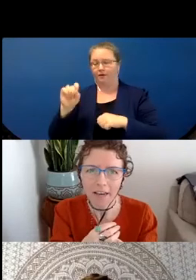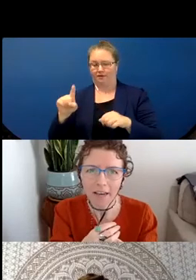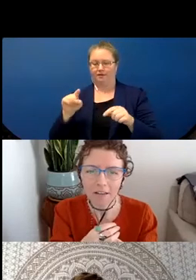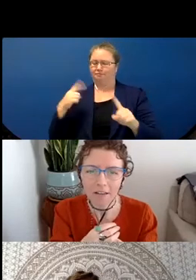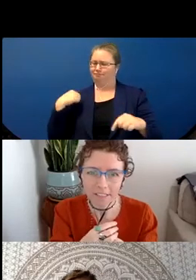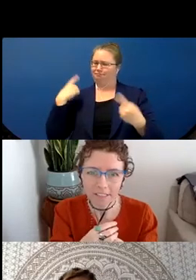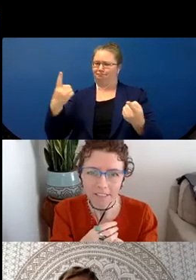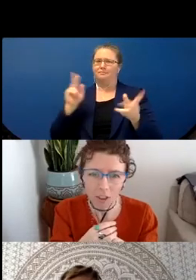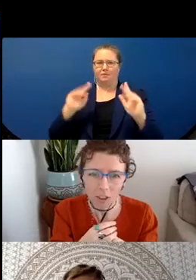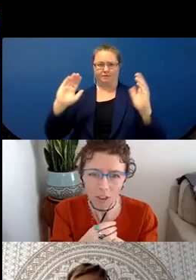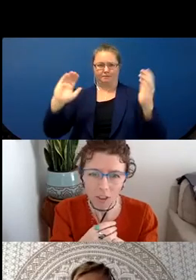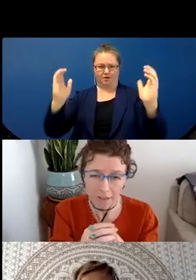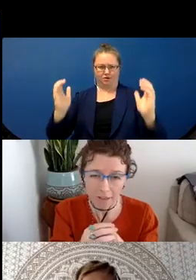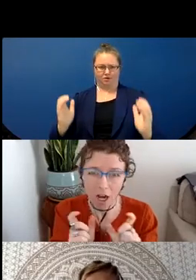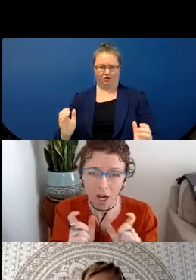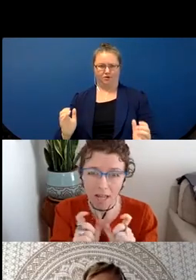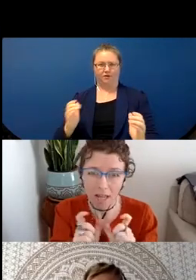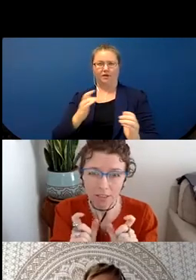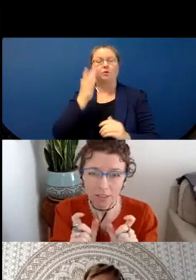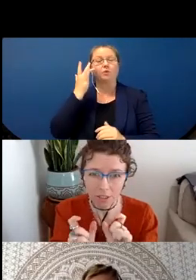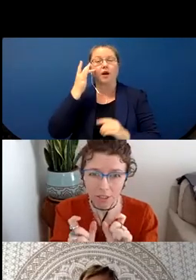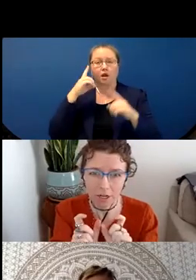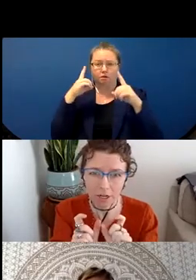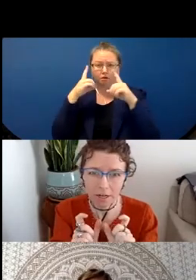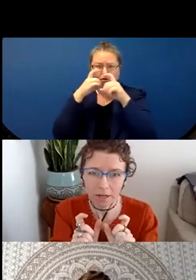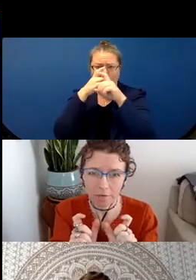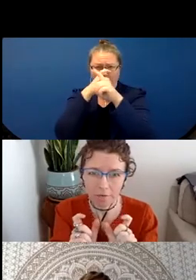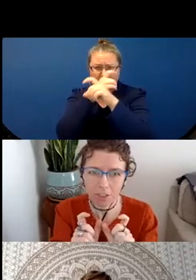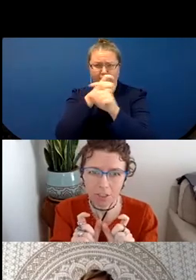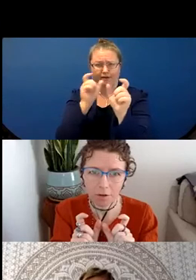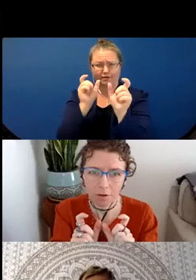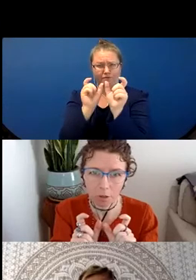lot of this has to do with this kind of complex structure in the morphology of verbs that